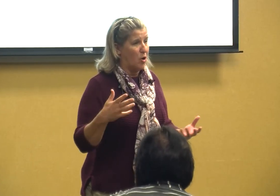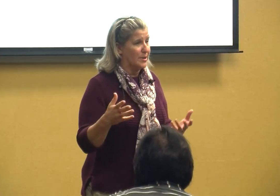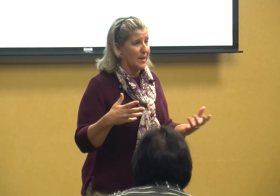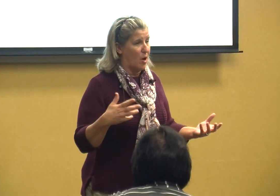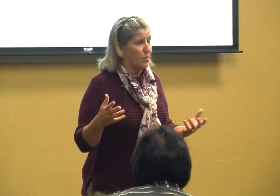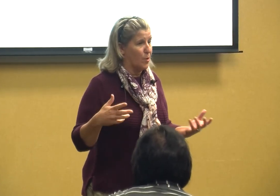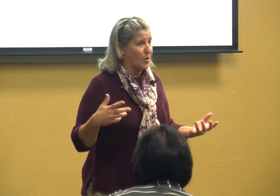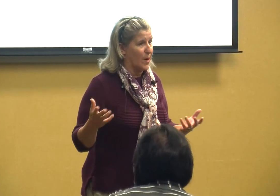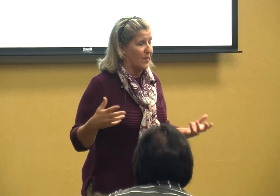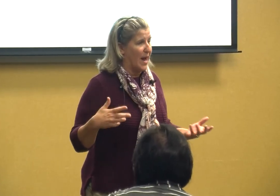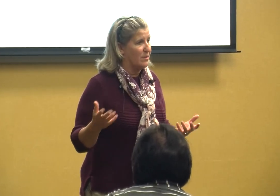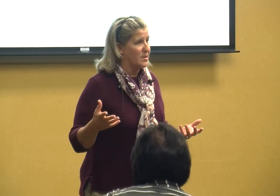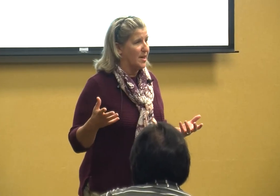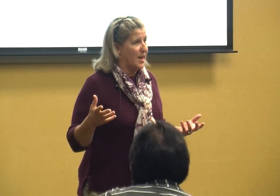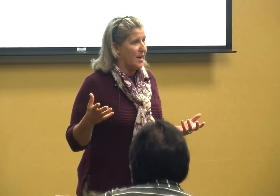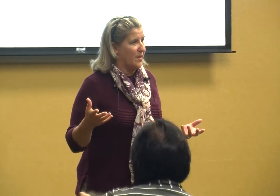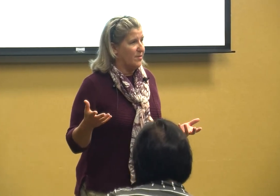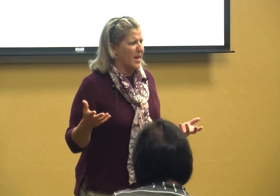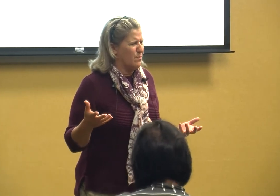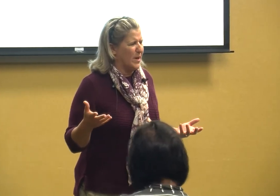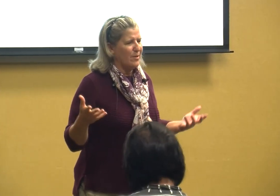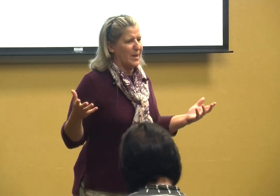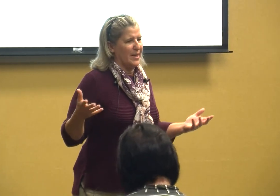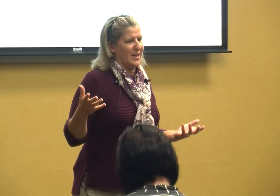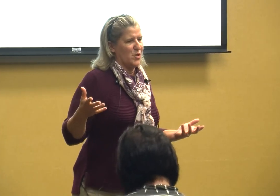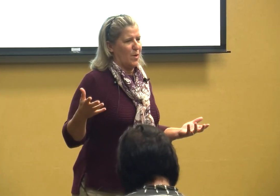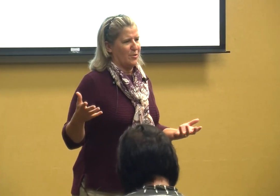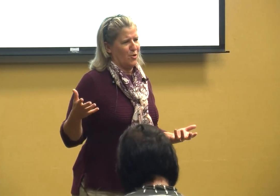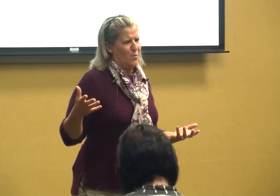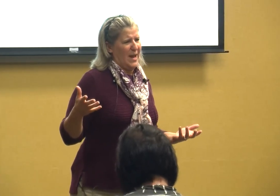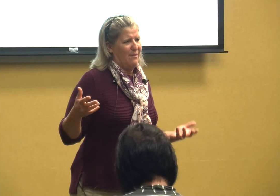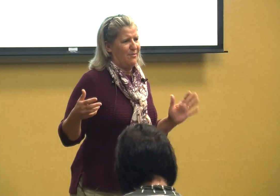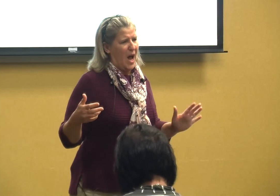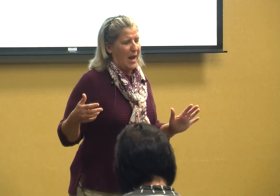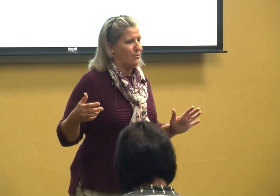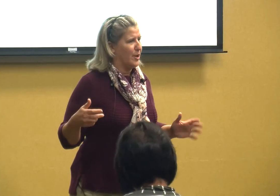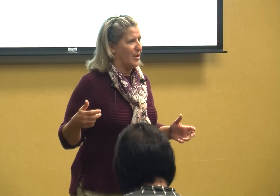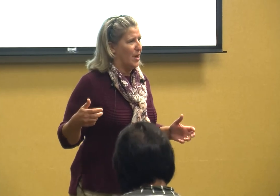did all the work around the house they said we don't need a dishwasher we have five you know